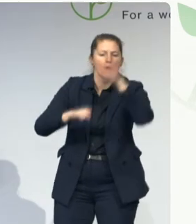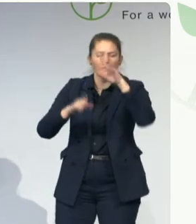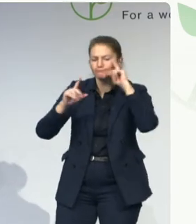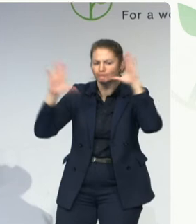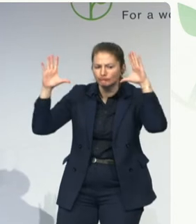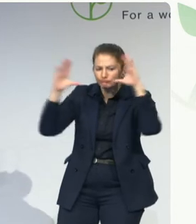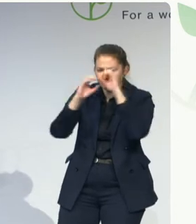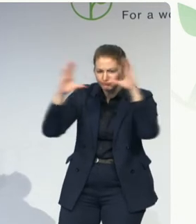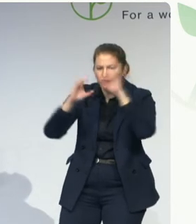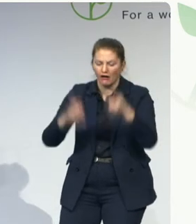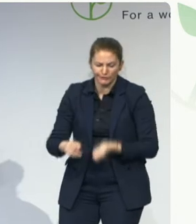converted to Daisy format